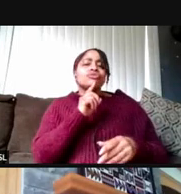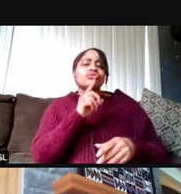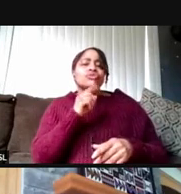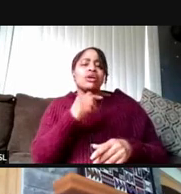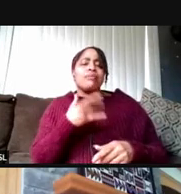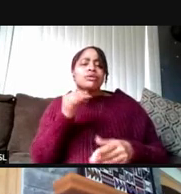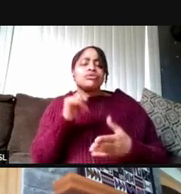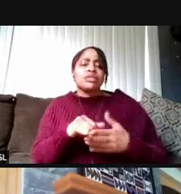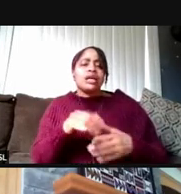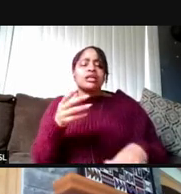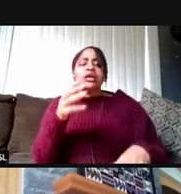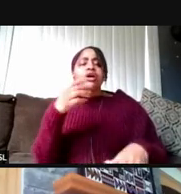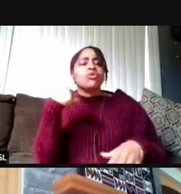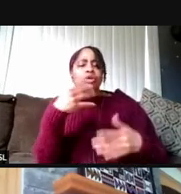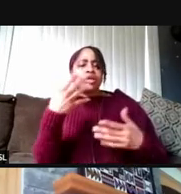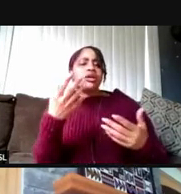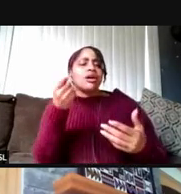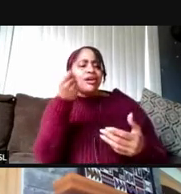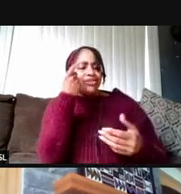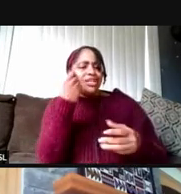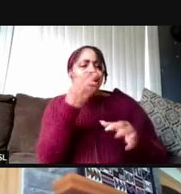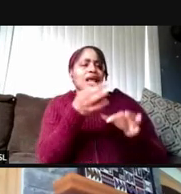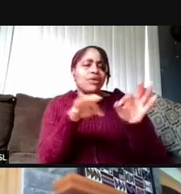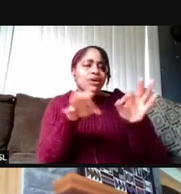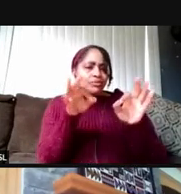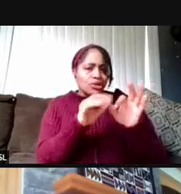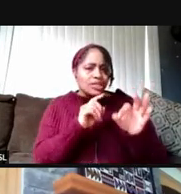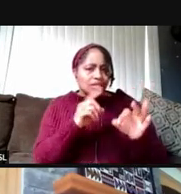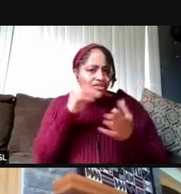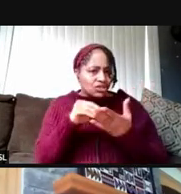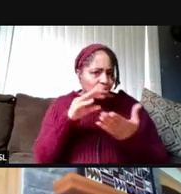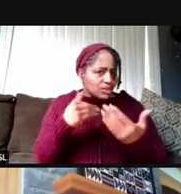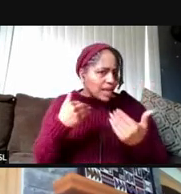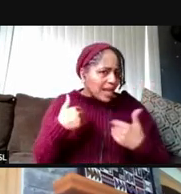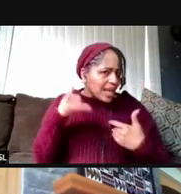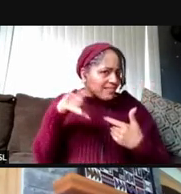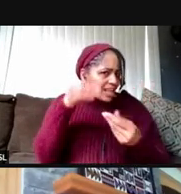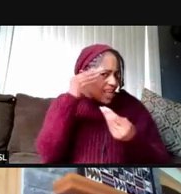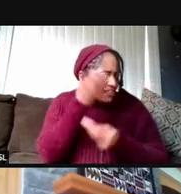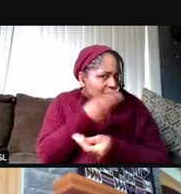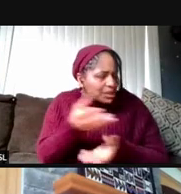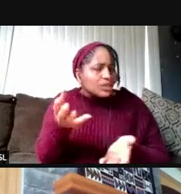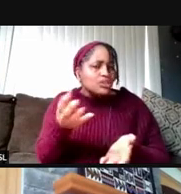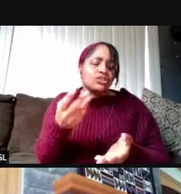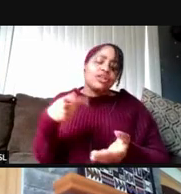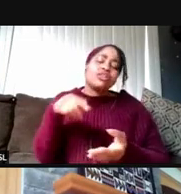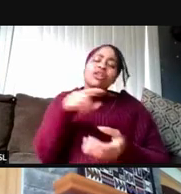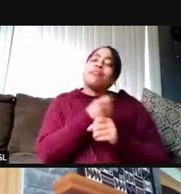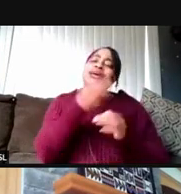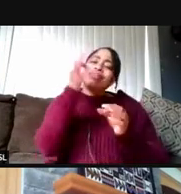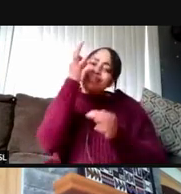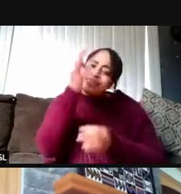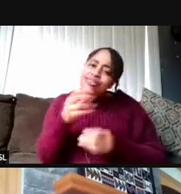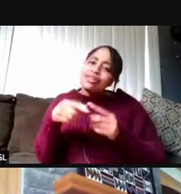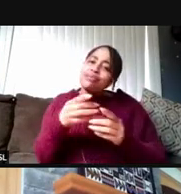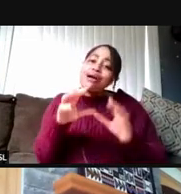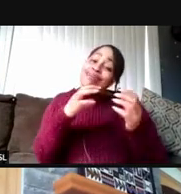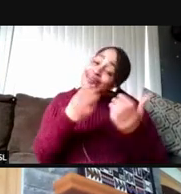And we do understand how important it is for students to have this information as they're making their decisions about classes.